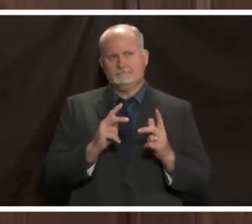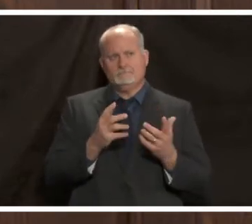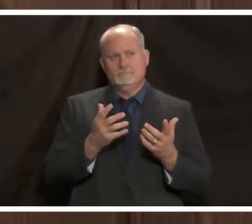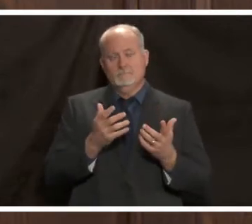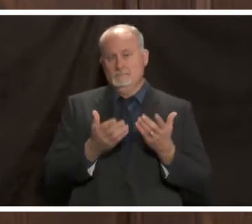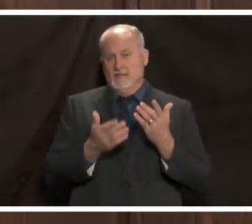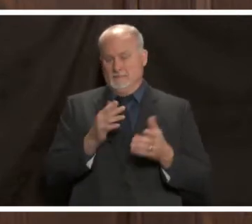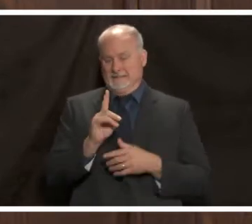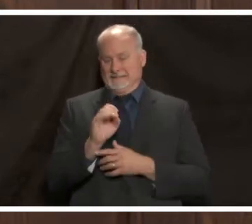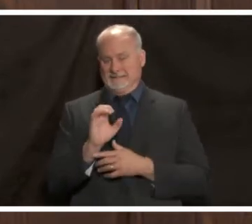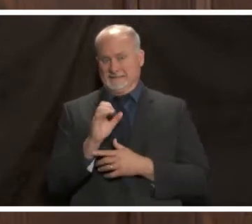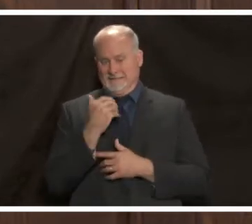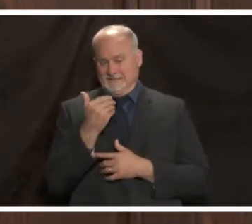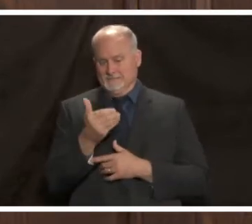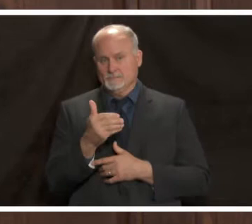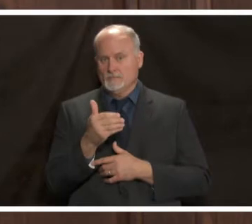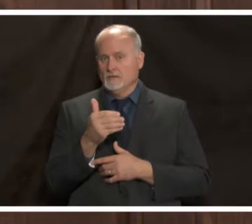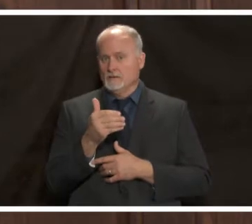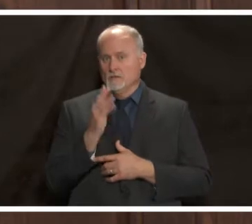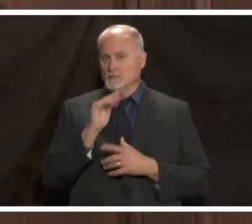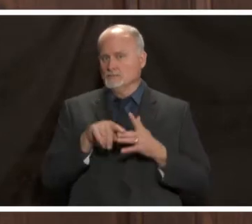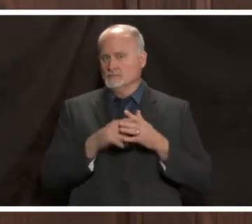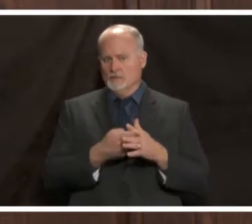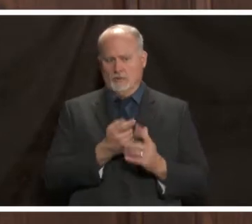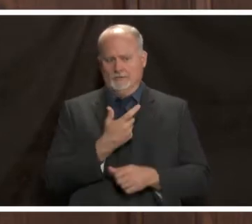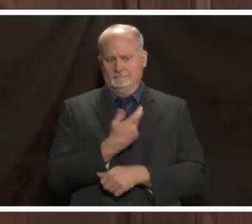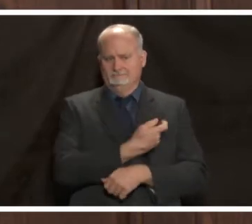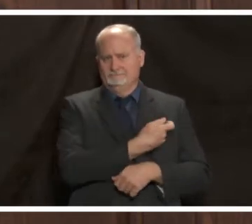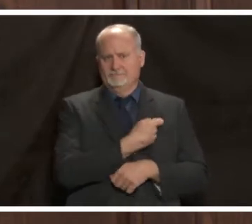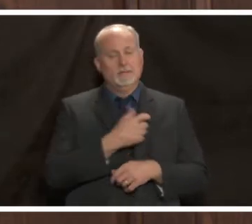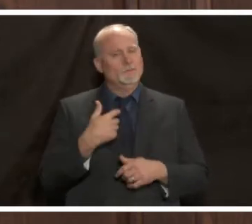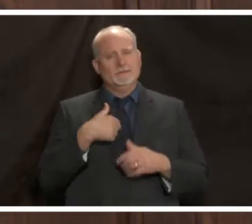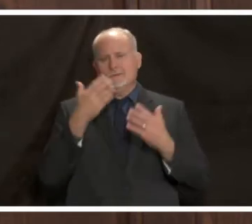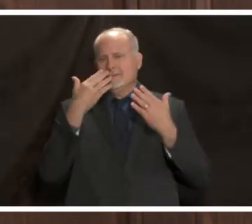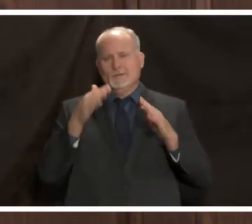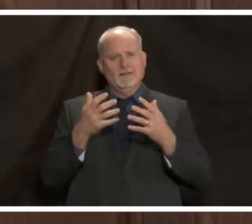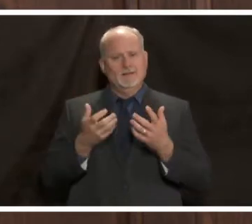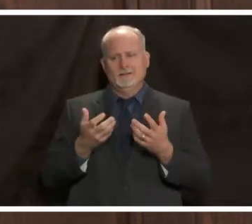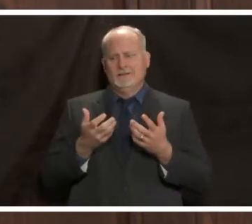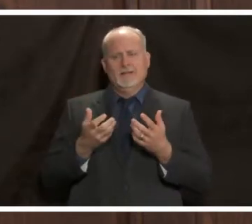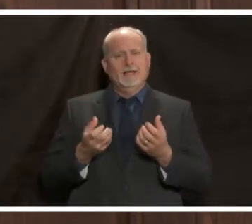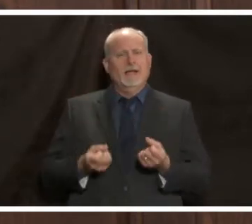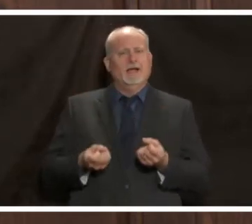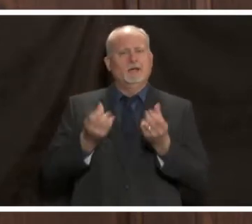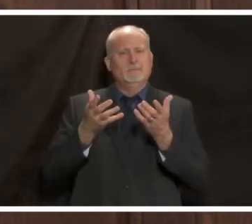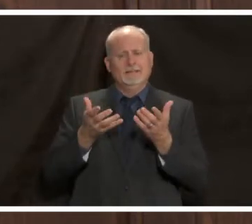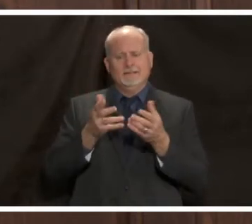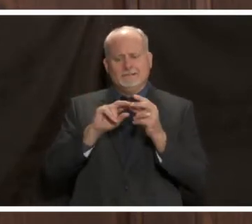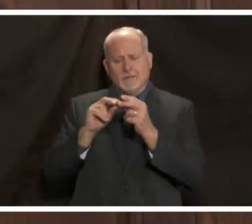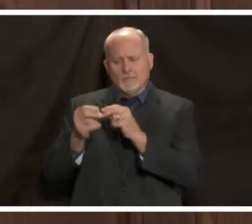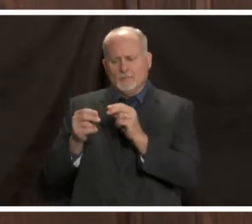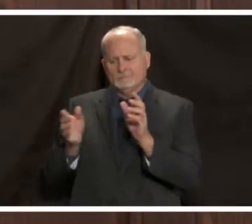as december we don't know yet how much vaccine we'll get initially but we do know it will be a